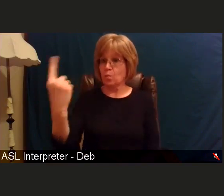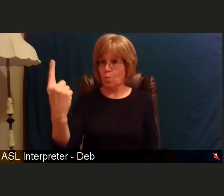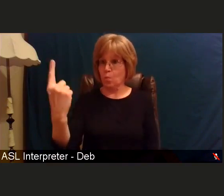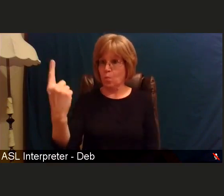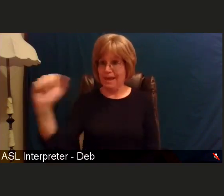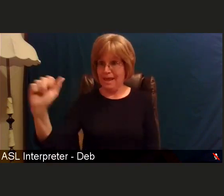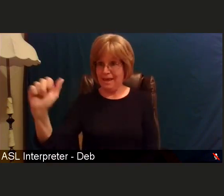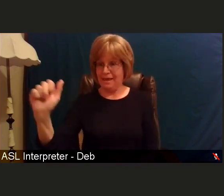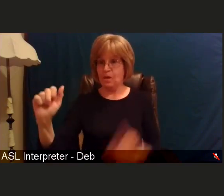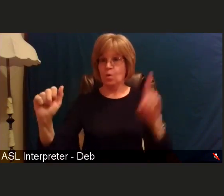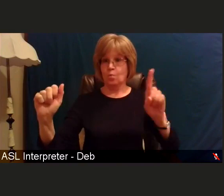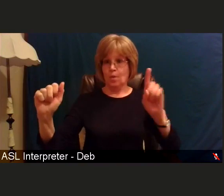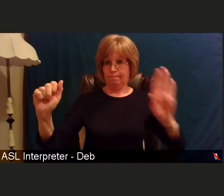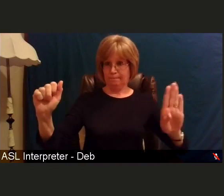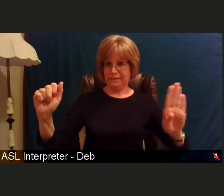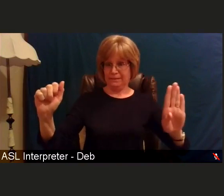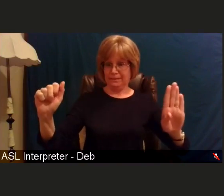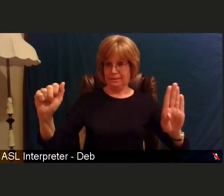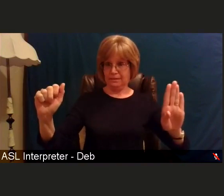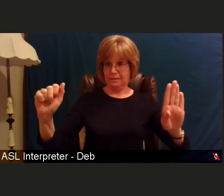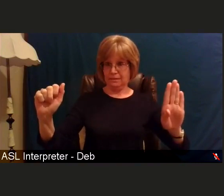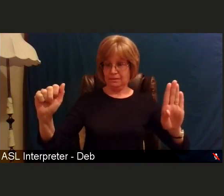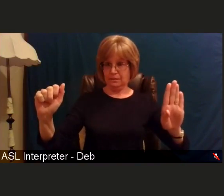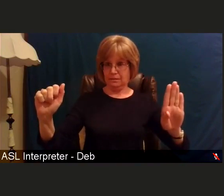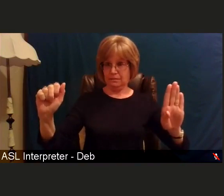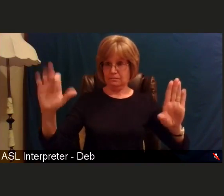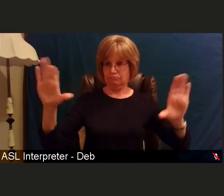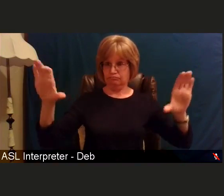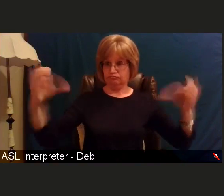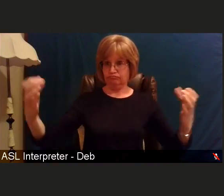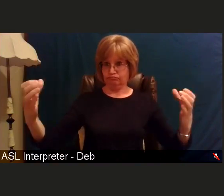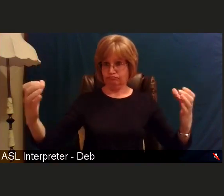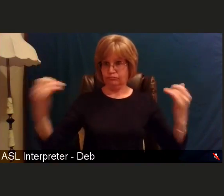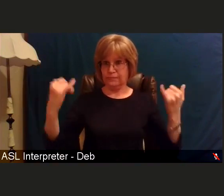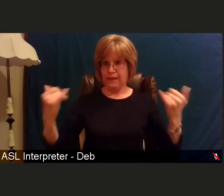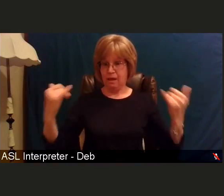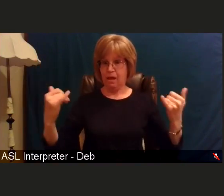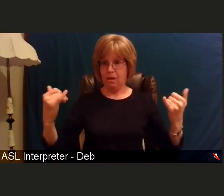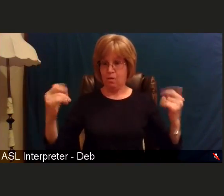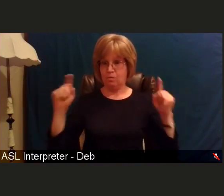meaning that those are the only two categories at this moment that have been voted on.